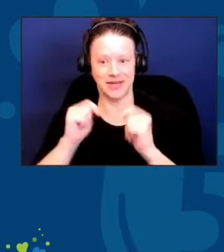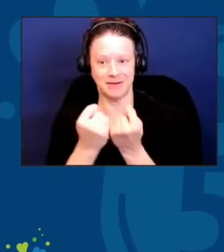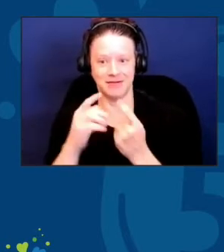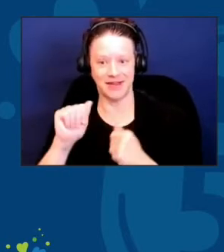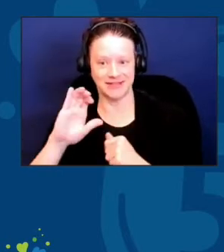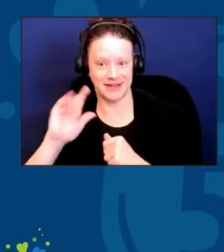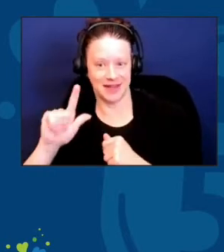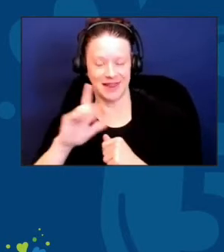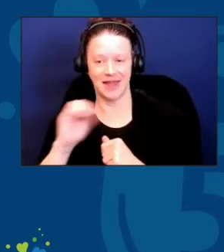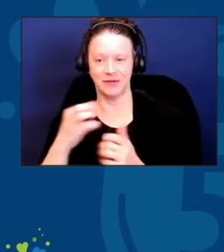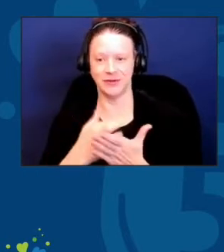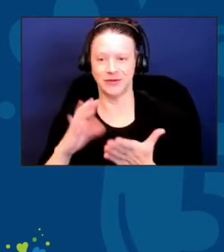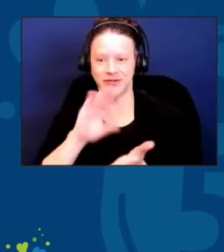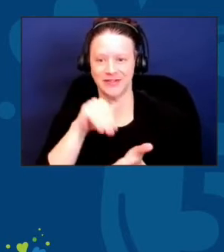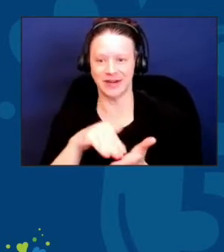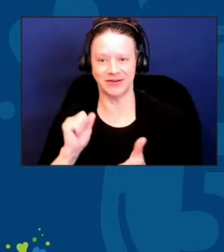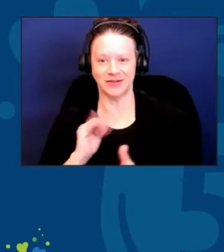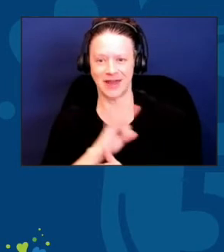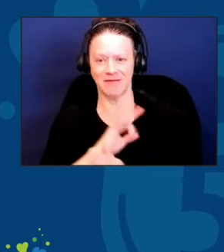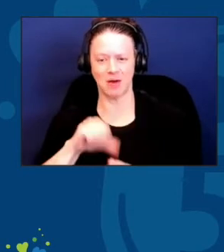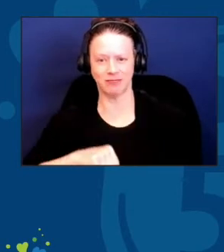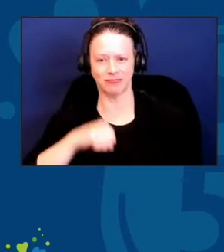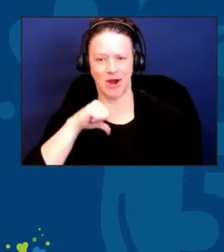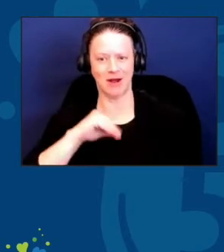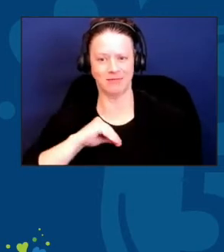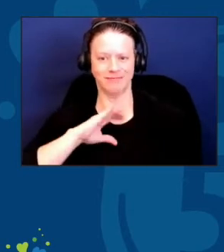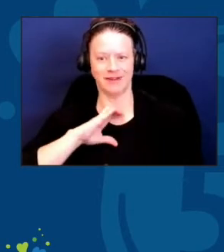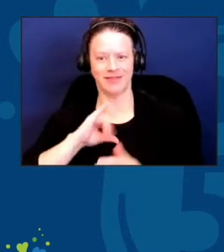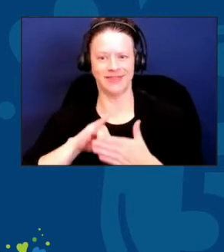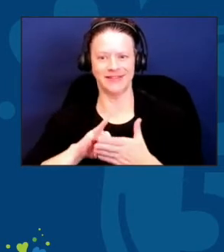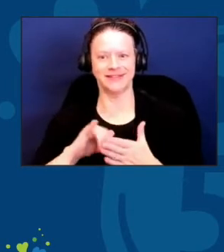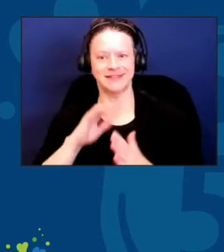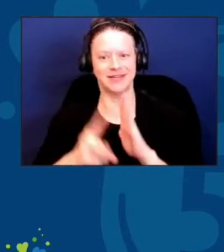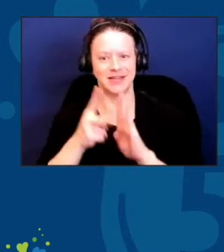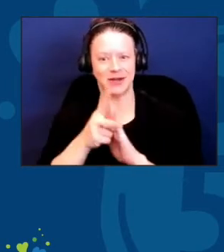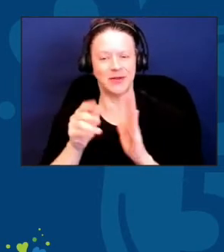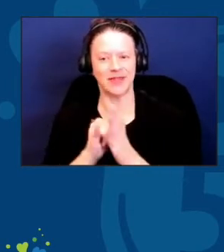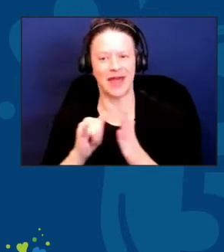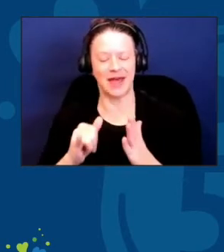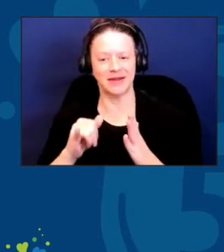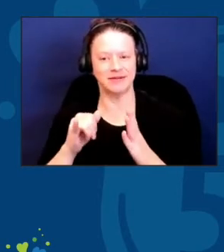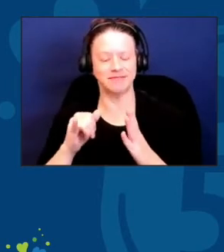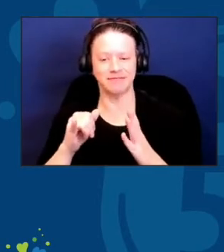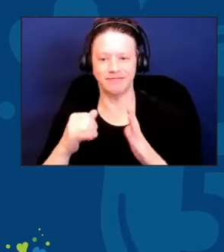are proud of this video that features people from across the country, including national partners,